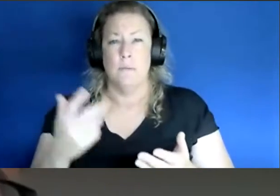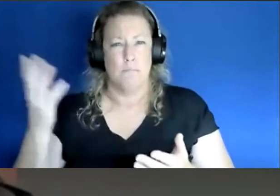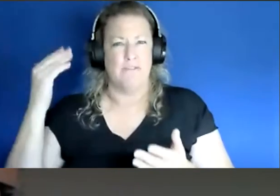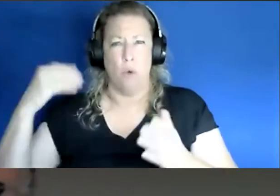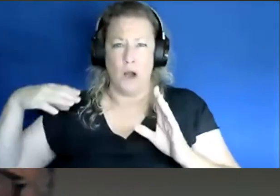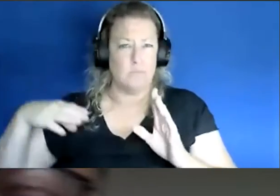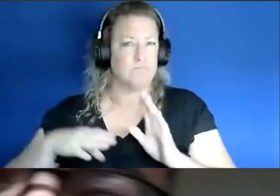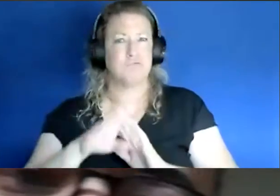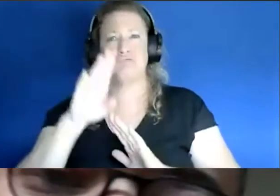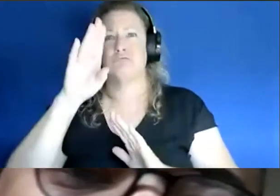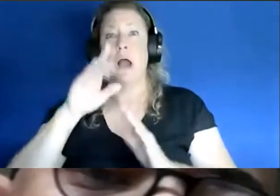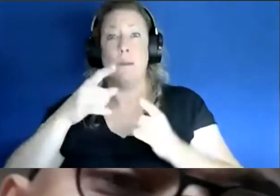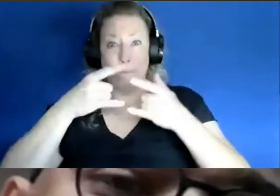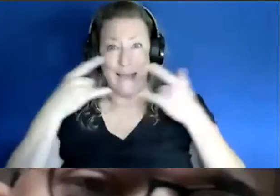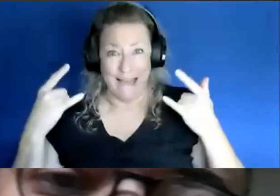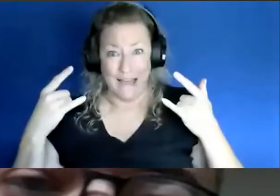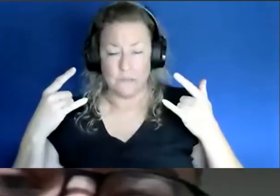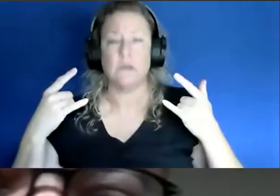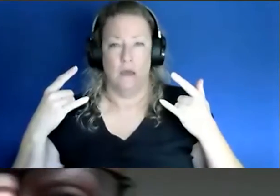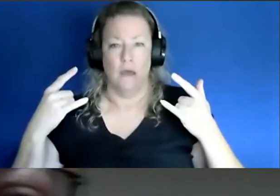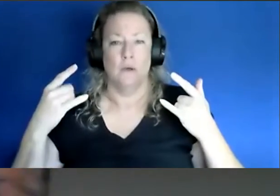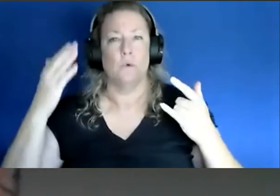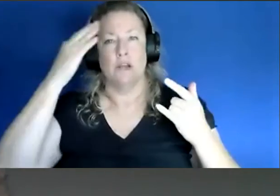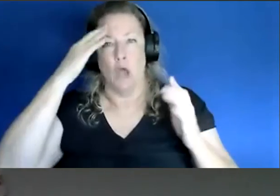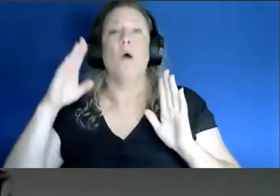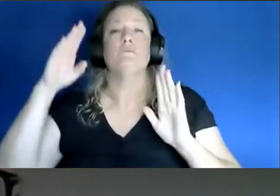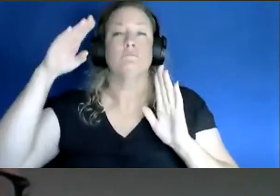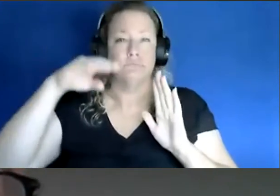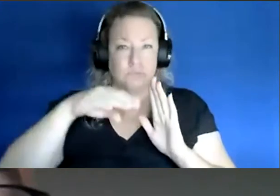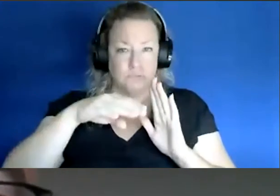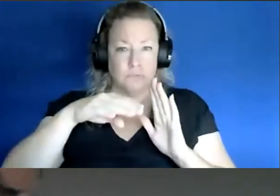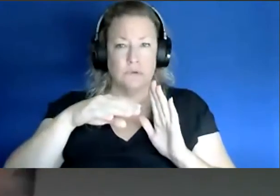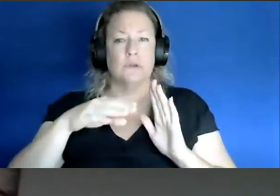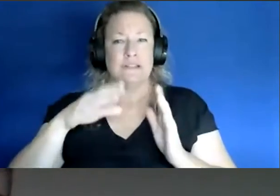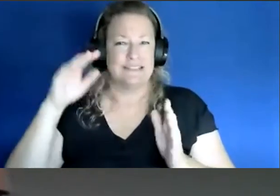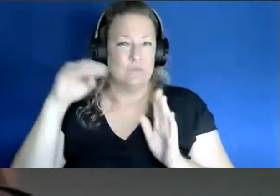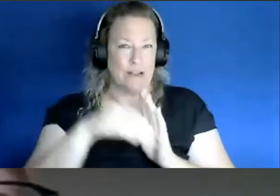whenever we started masking, then we know that the rates of infection dramatically decrease. So one